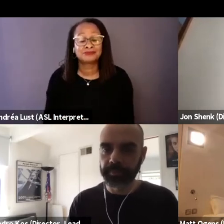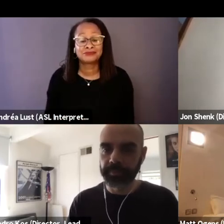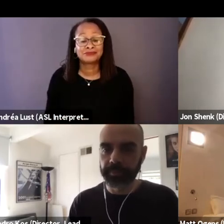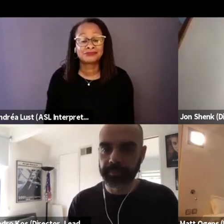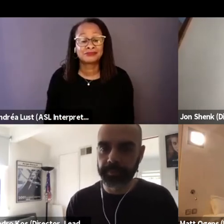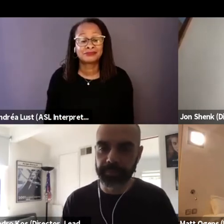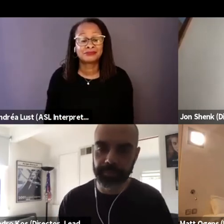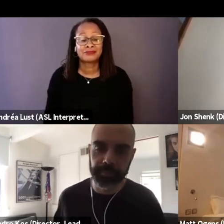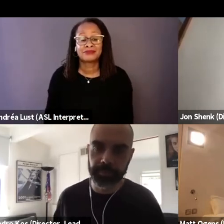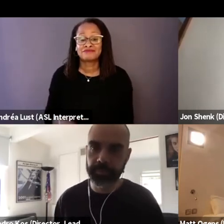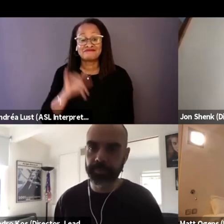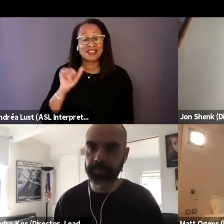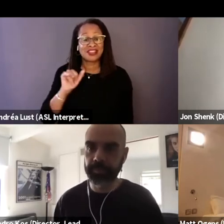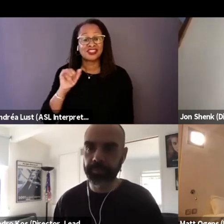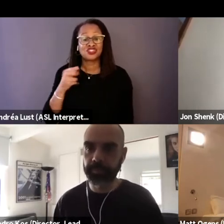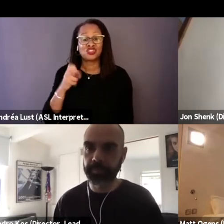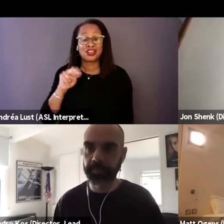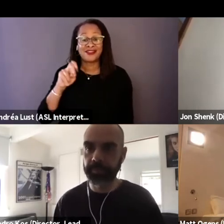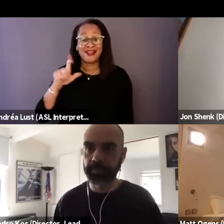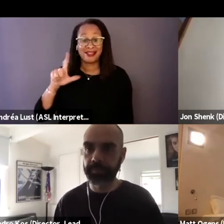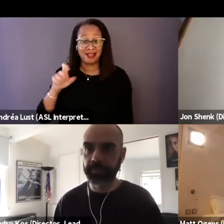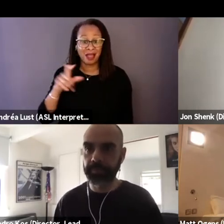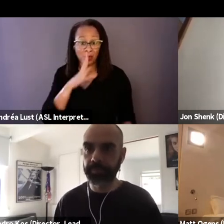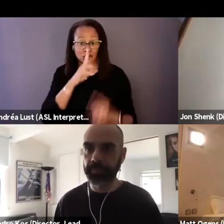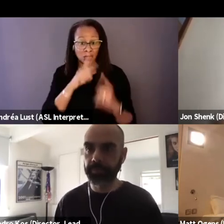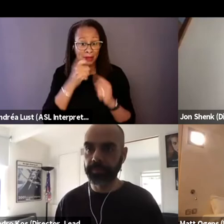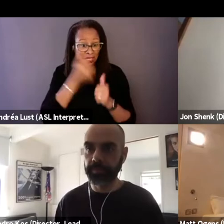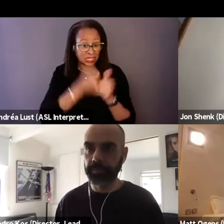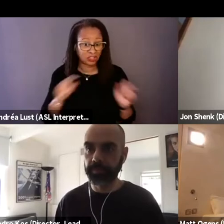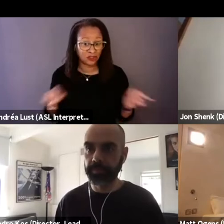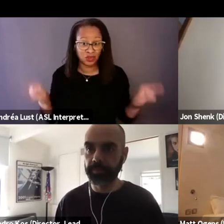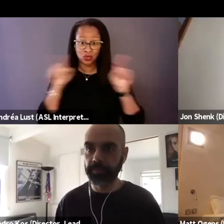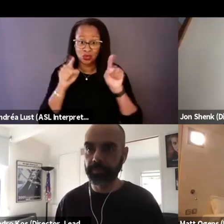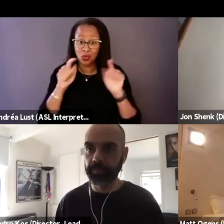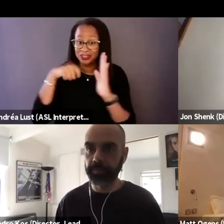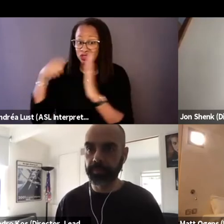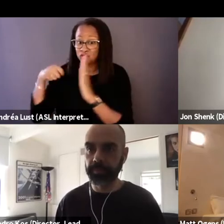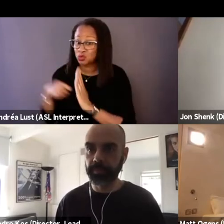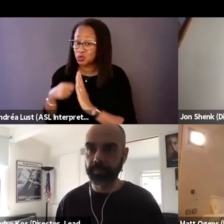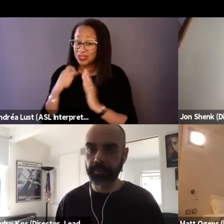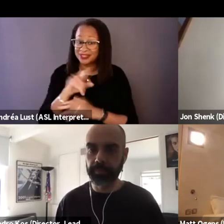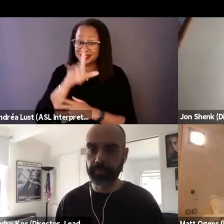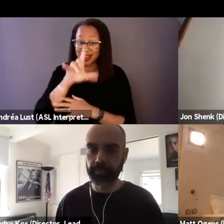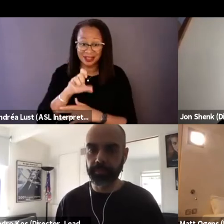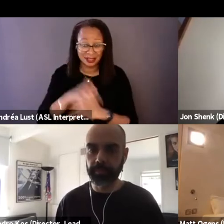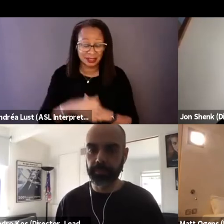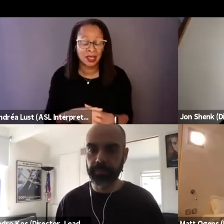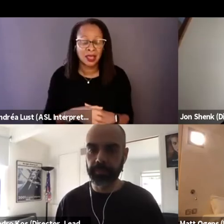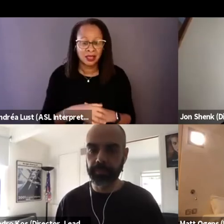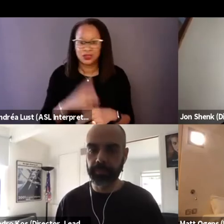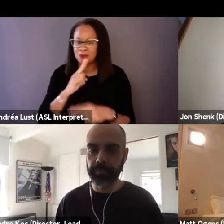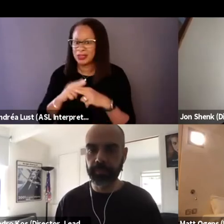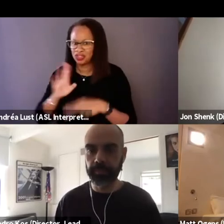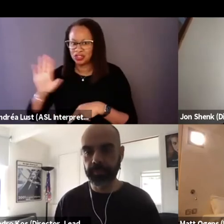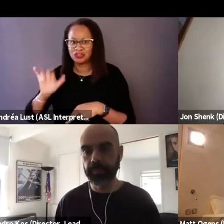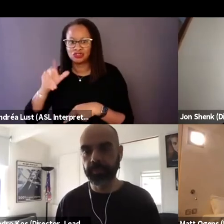I wanna talk about each of your shooting styles, since you mentioned the beautiful cinematography, because in filmmaking, particularly documentaries,